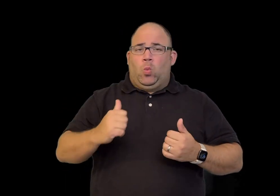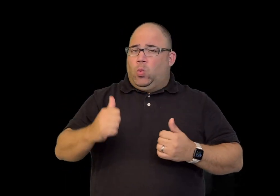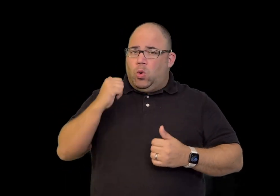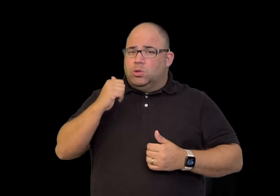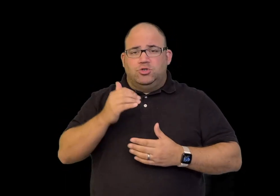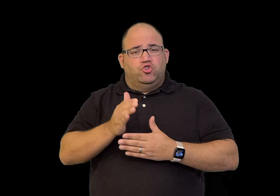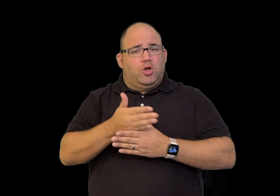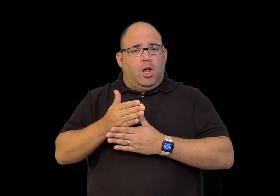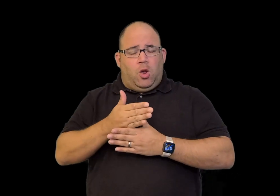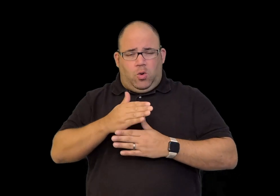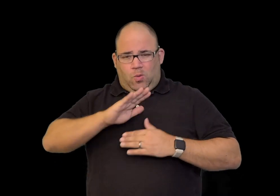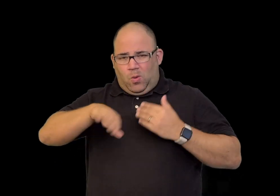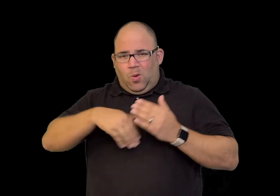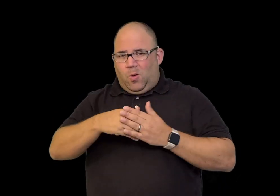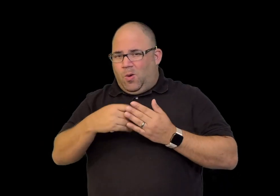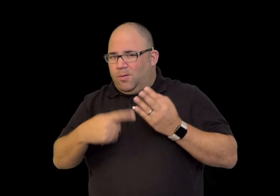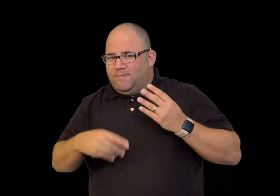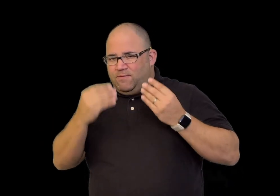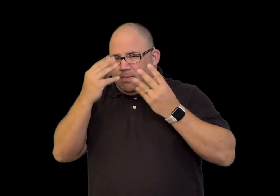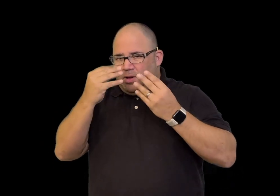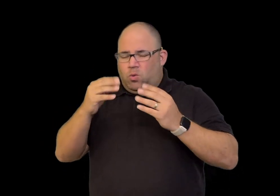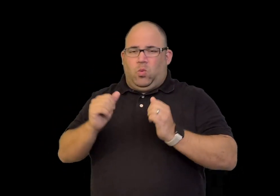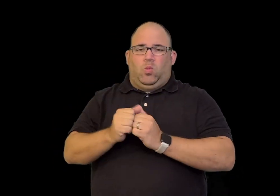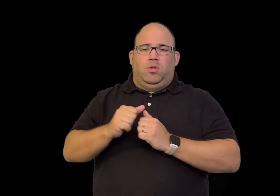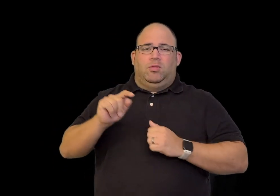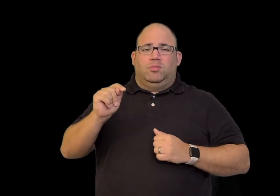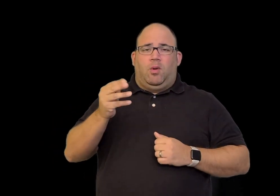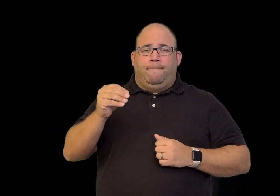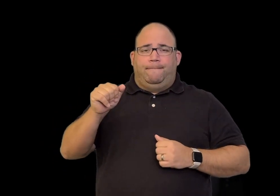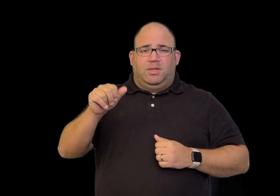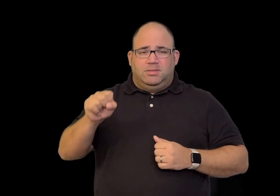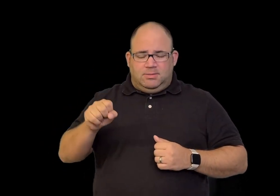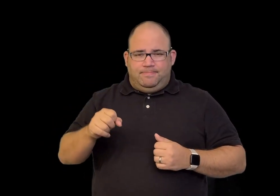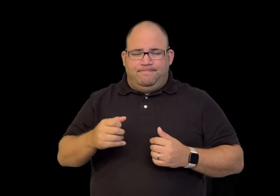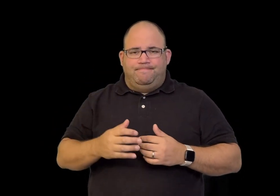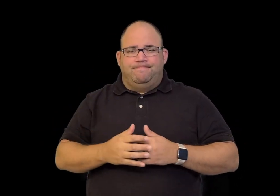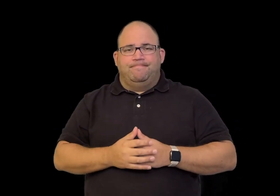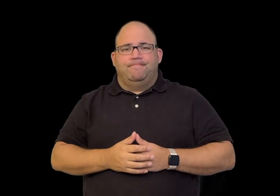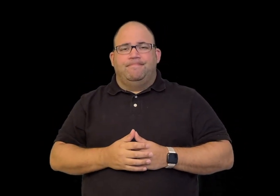The family refused to share their methods with Thomas.